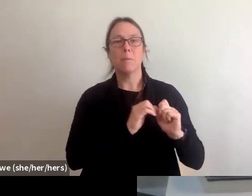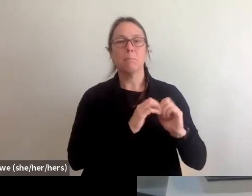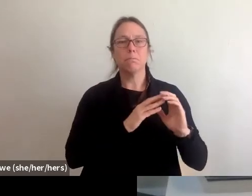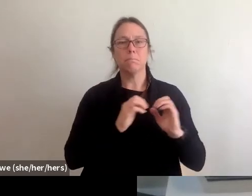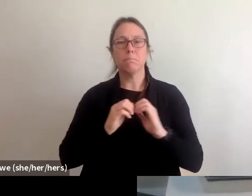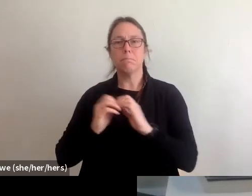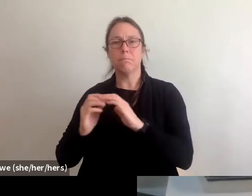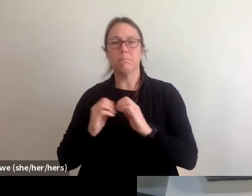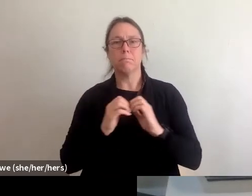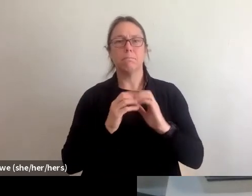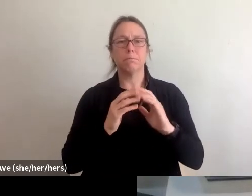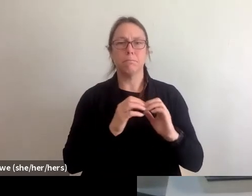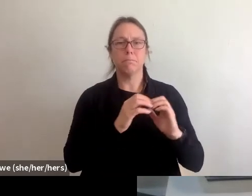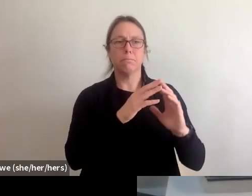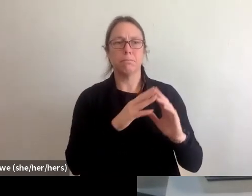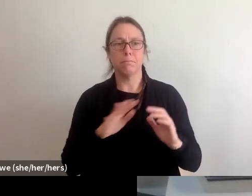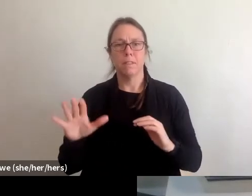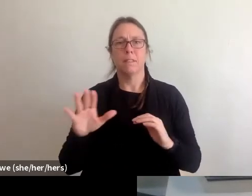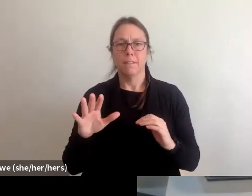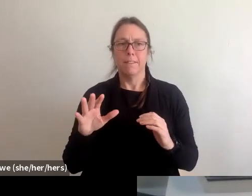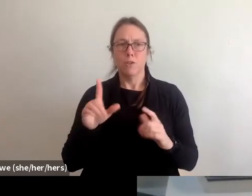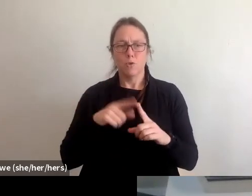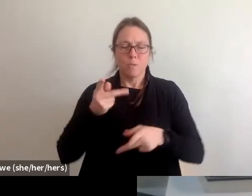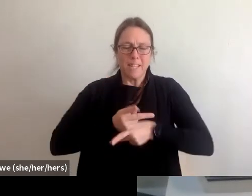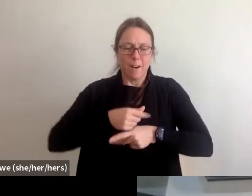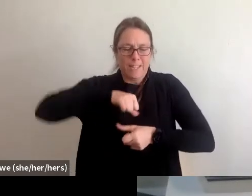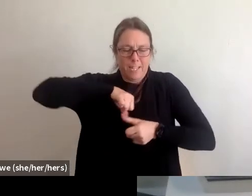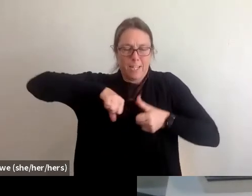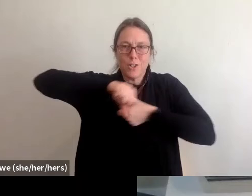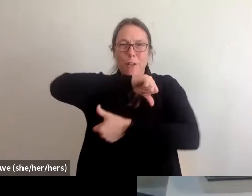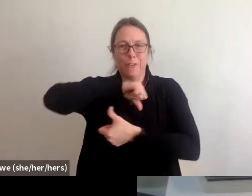'cause we can take care of ourselves, we're good folks.